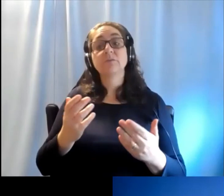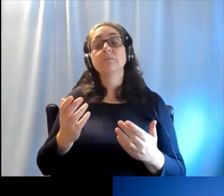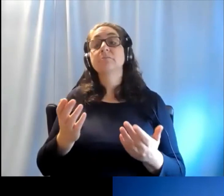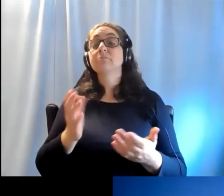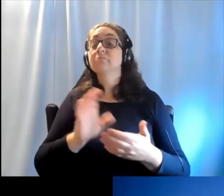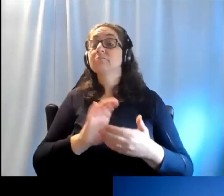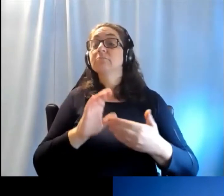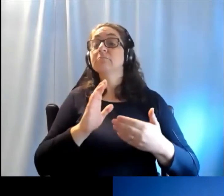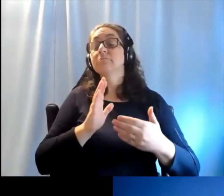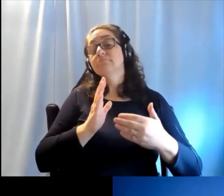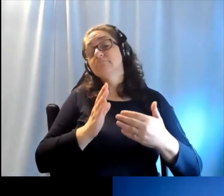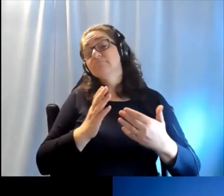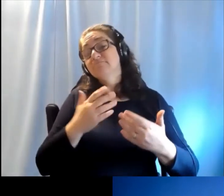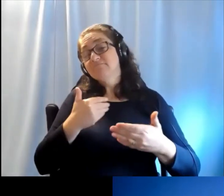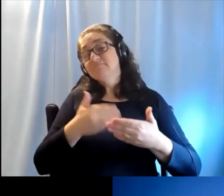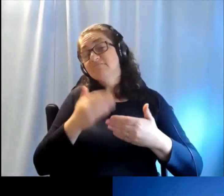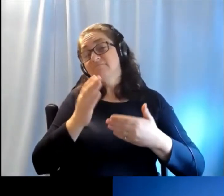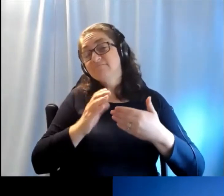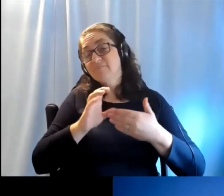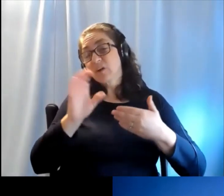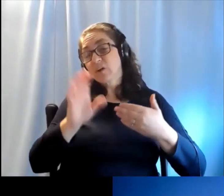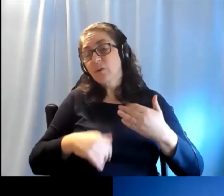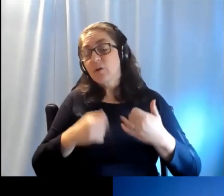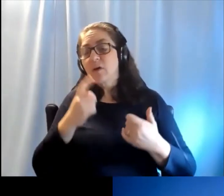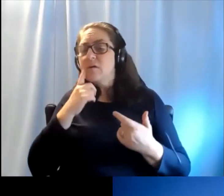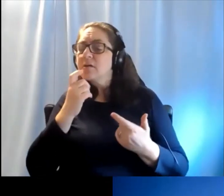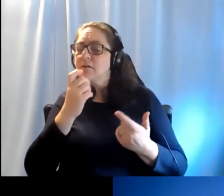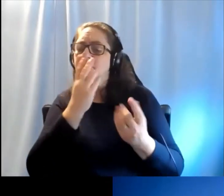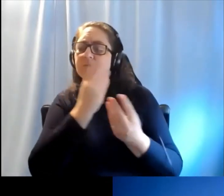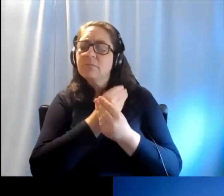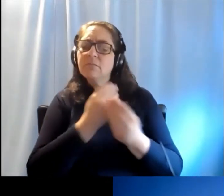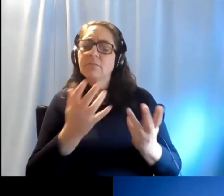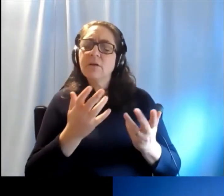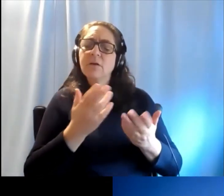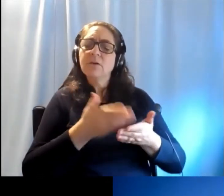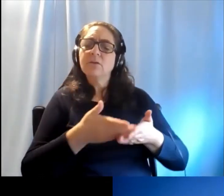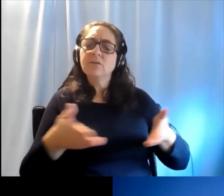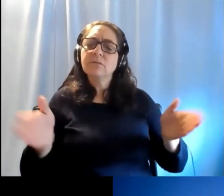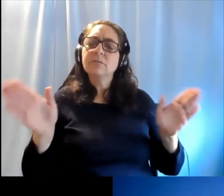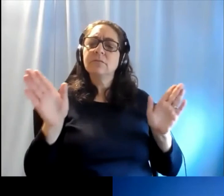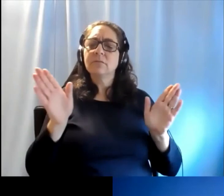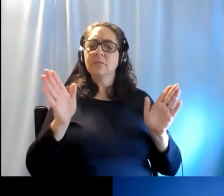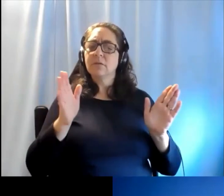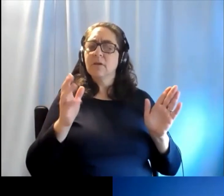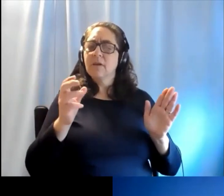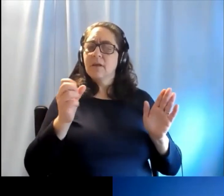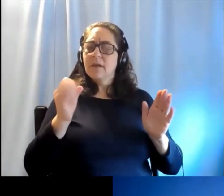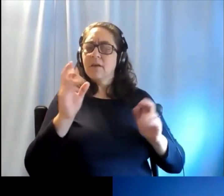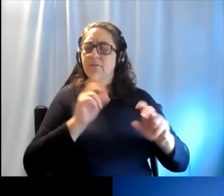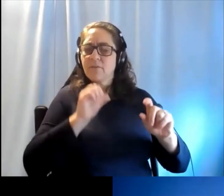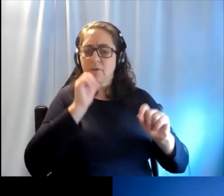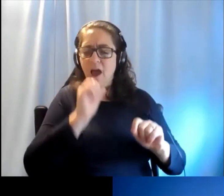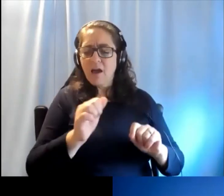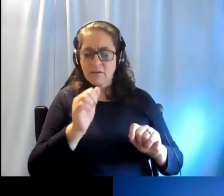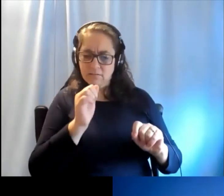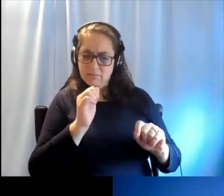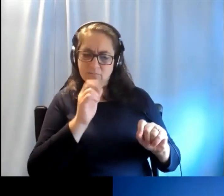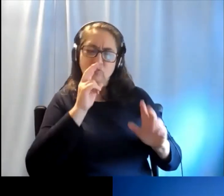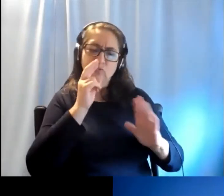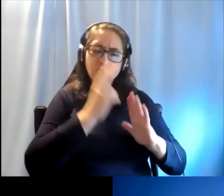So to conclude, if you could give the general public who might not read the entire document